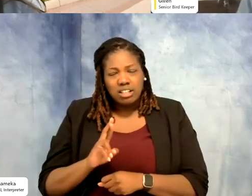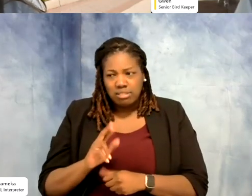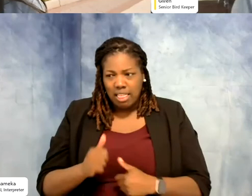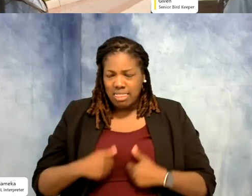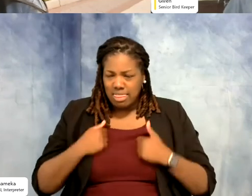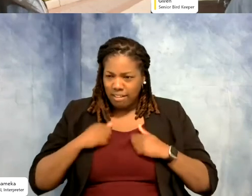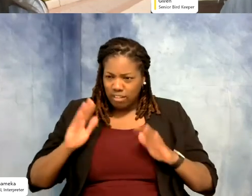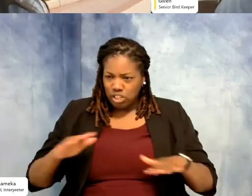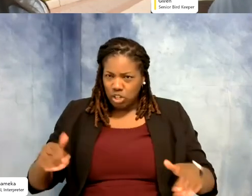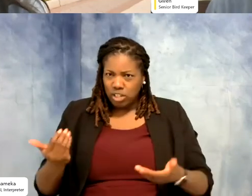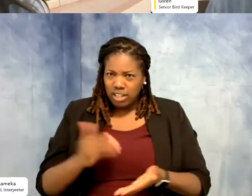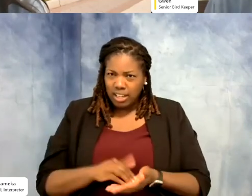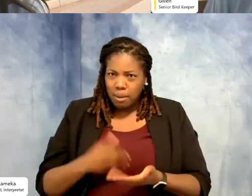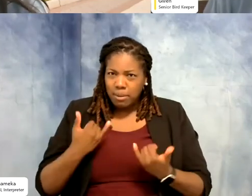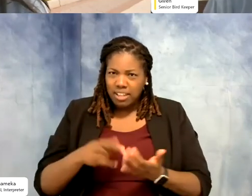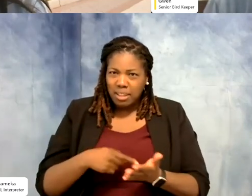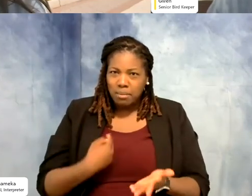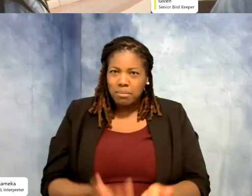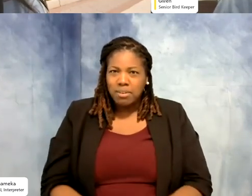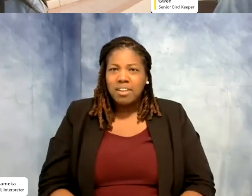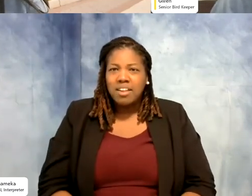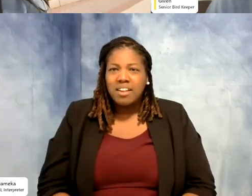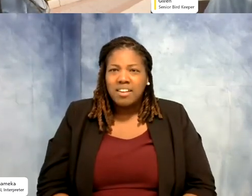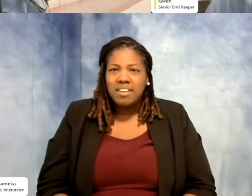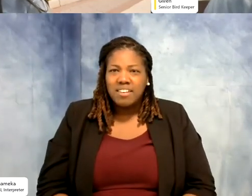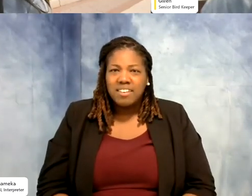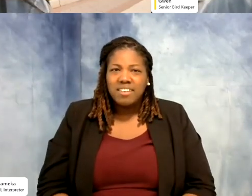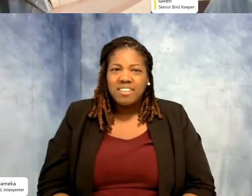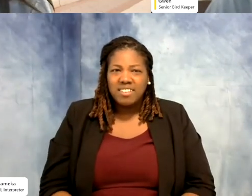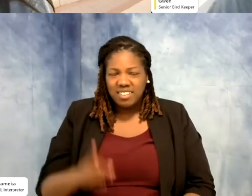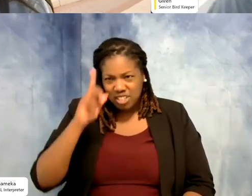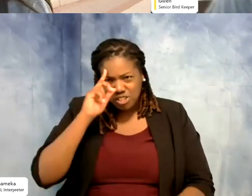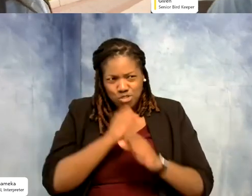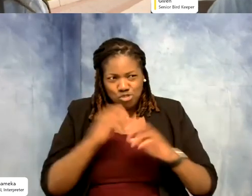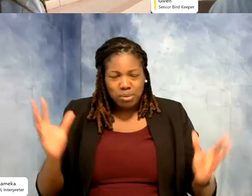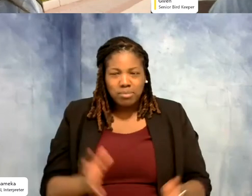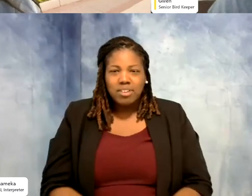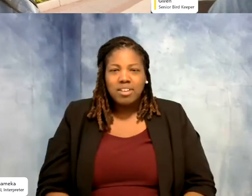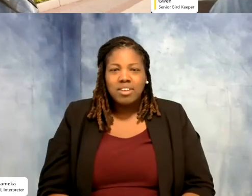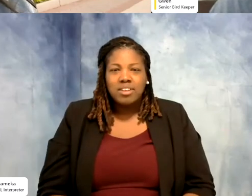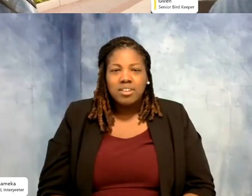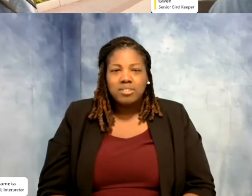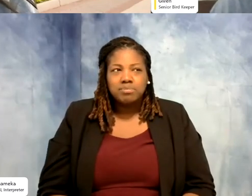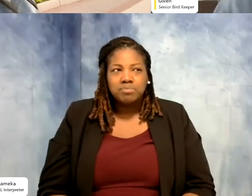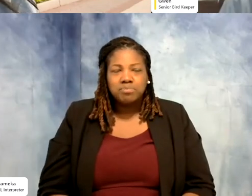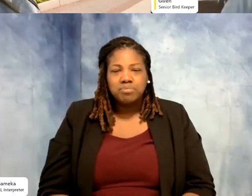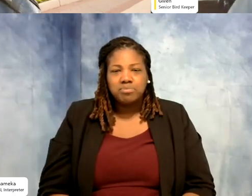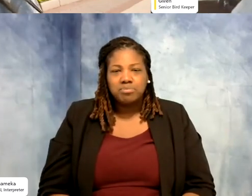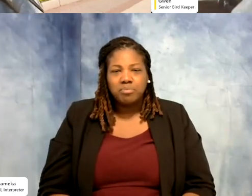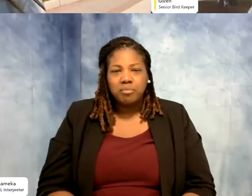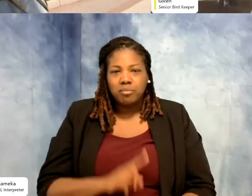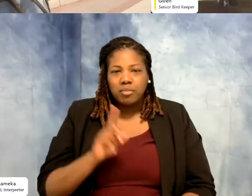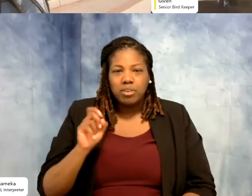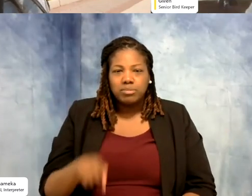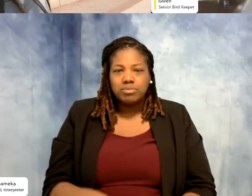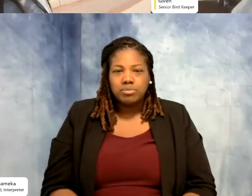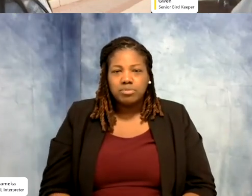get paid for it now. So it's great. >>Shellie: The dream. Um we had a question about specifically about JJ,